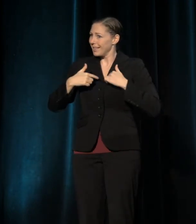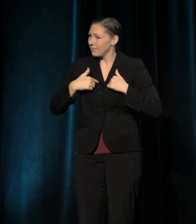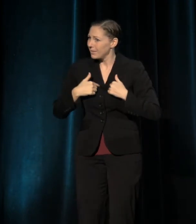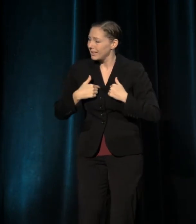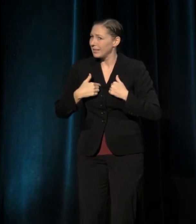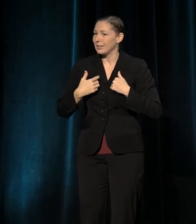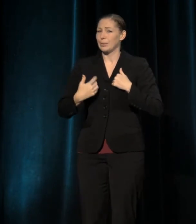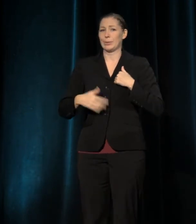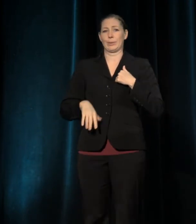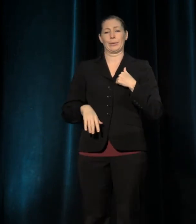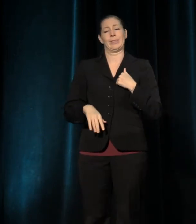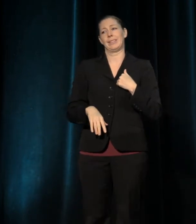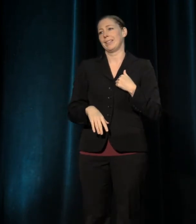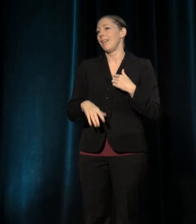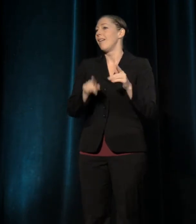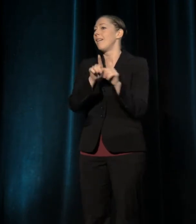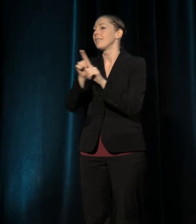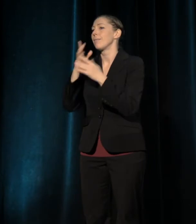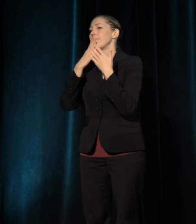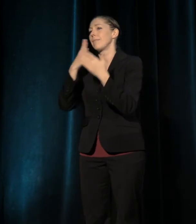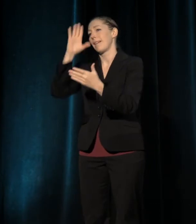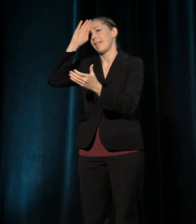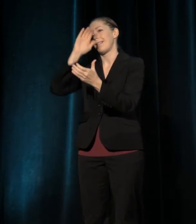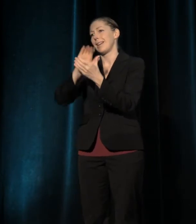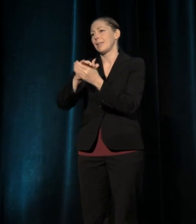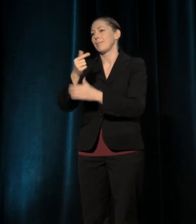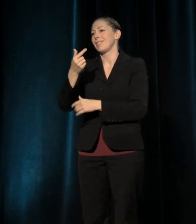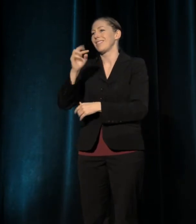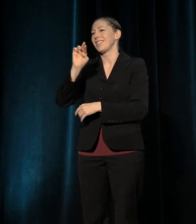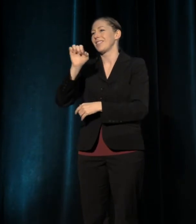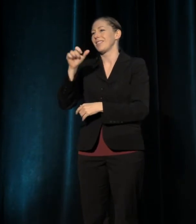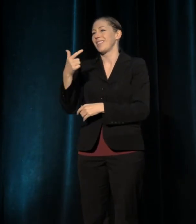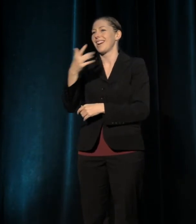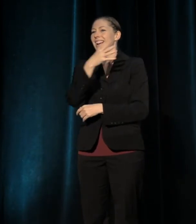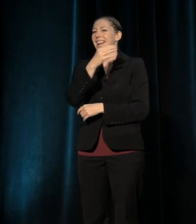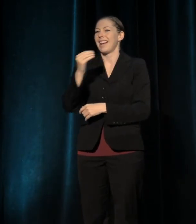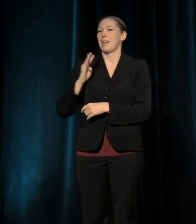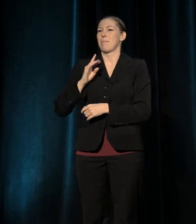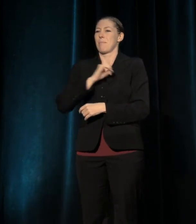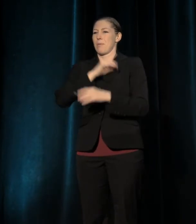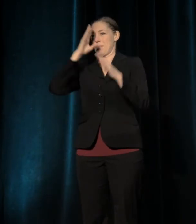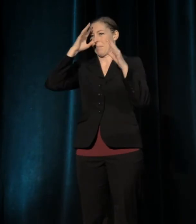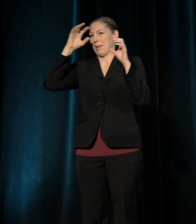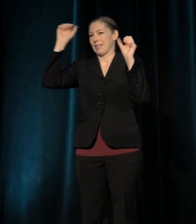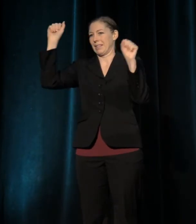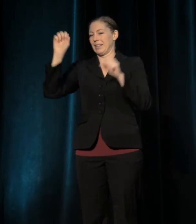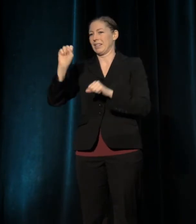I'd also like to just thank my husband Greg and my board president, Stewart-- our board president Stewart,